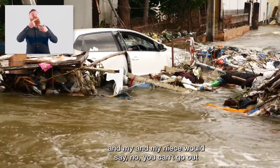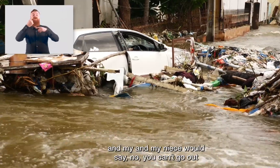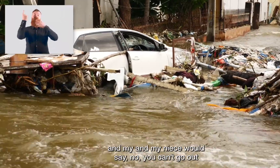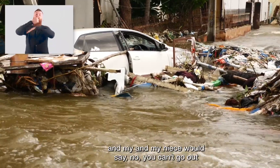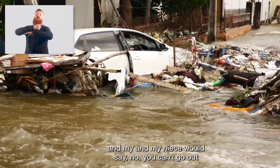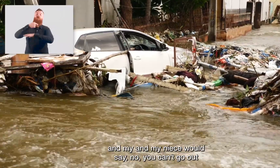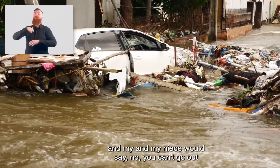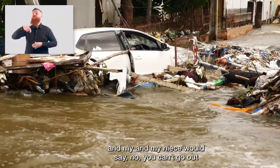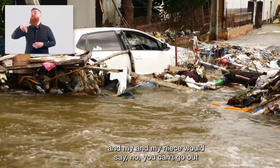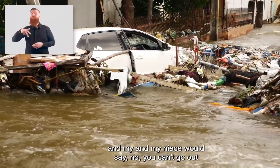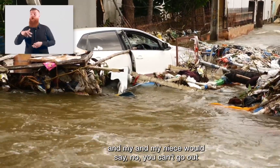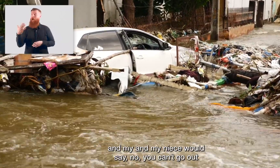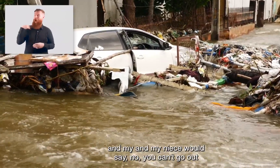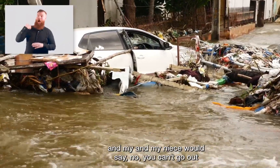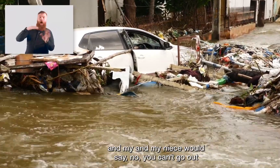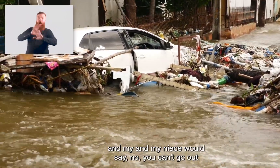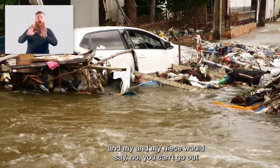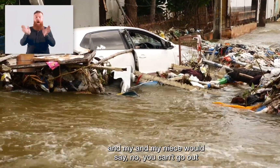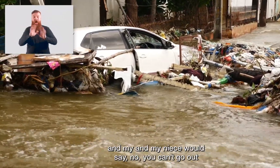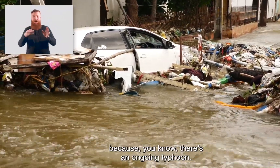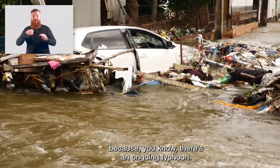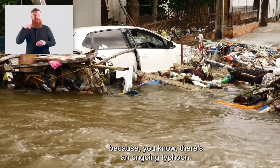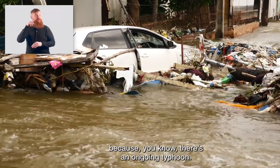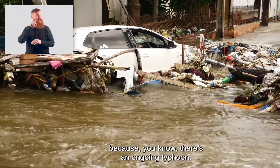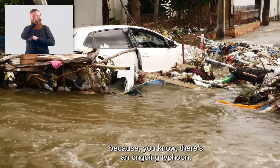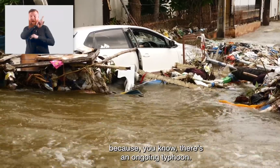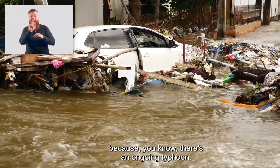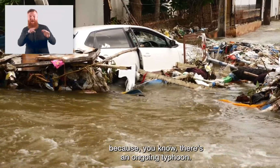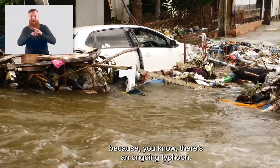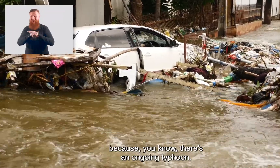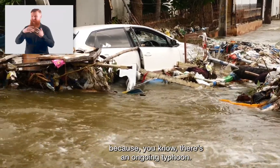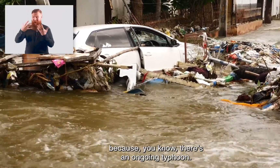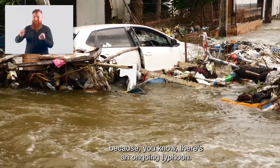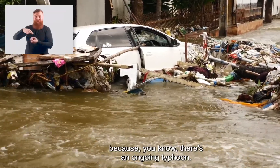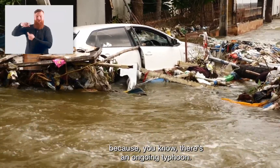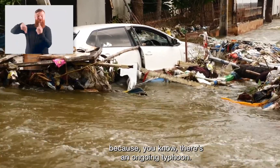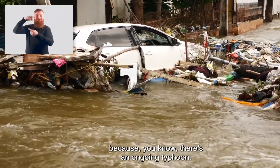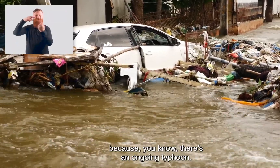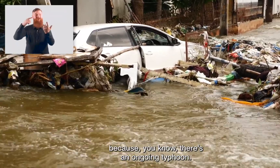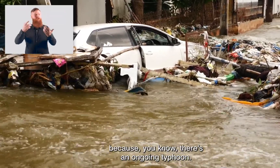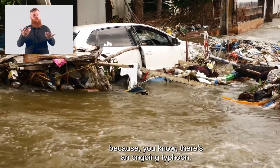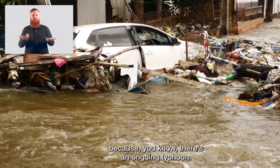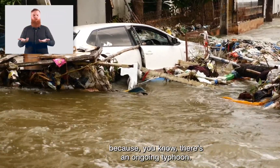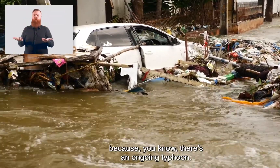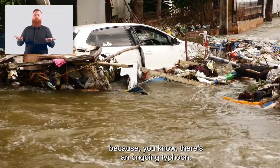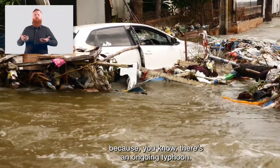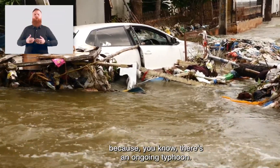and my and my niece would say, no, you can't go out because, you know, there's an ongoing typhoon.